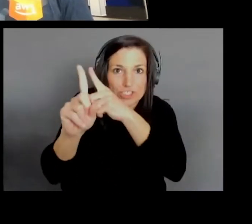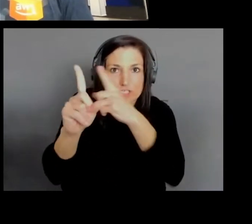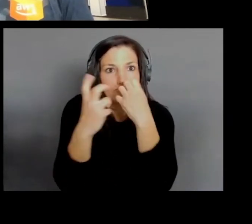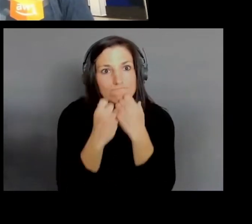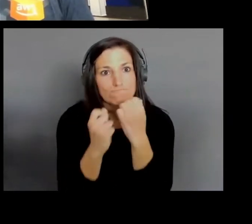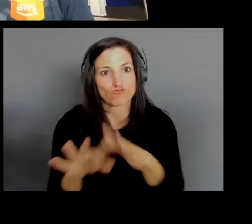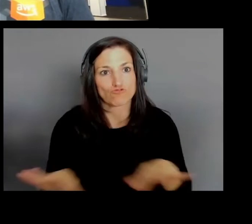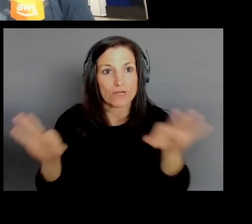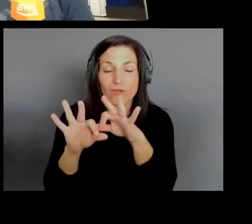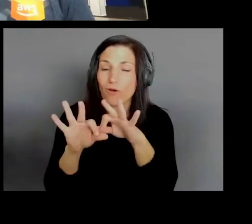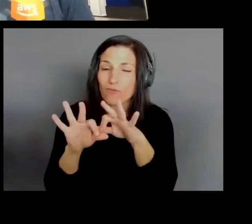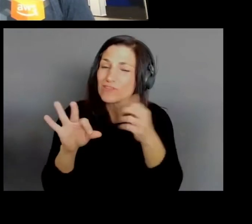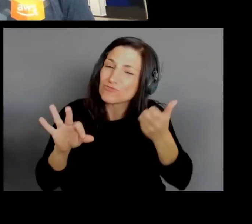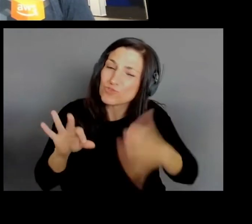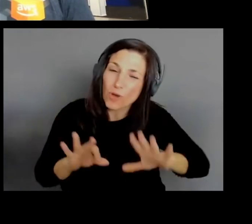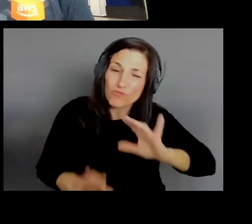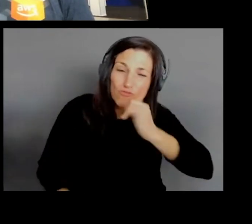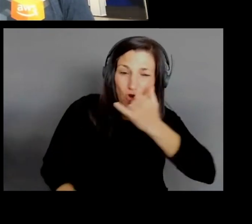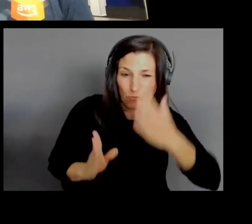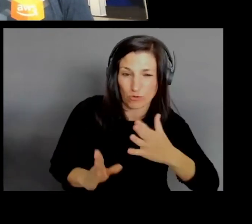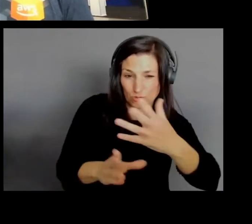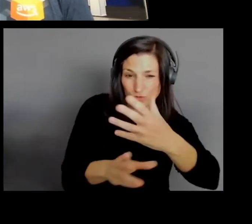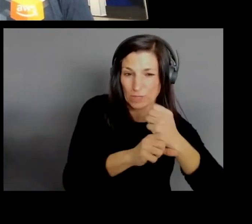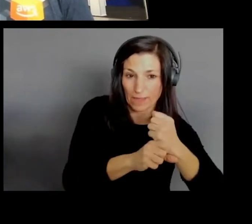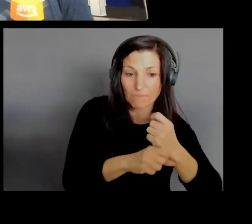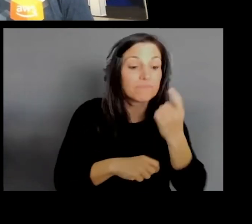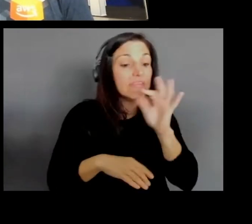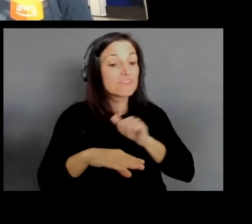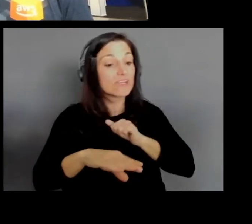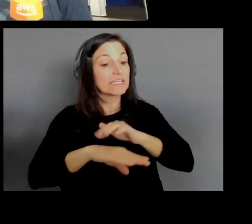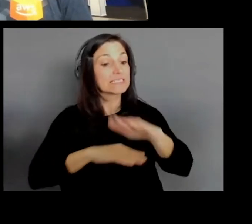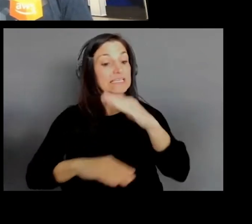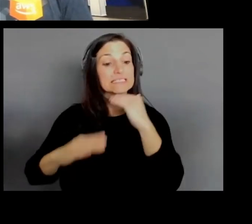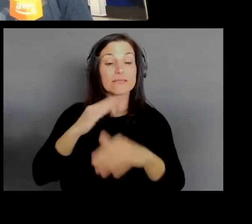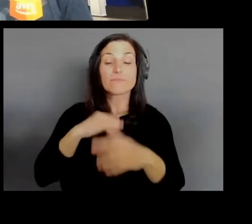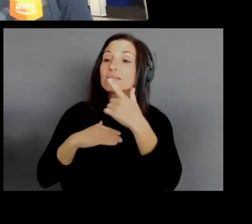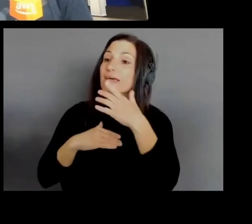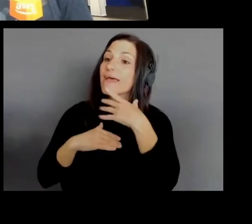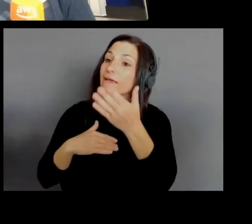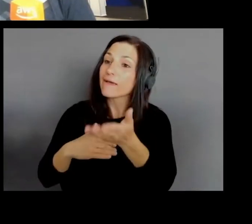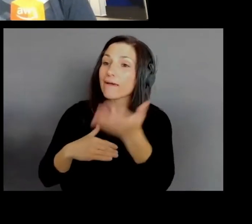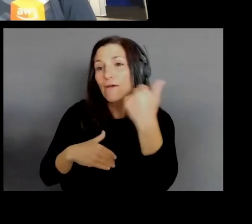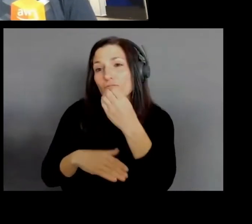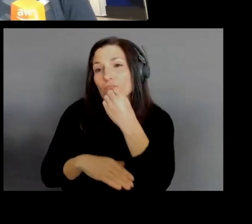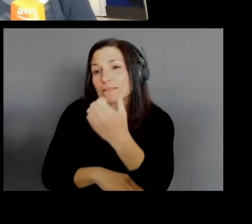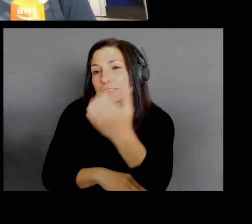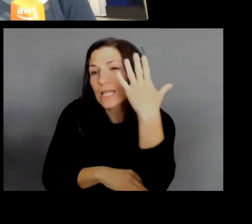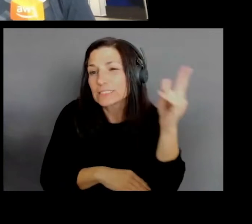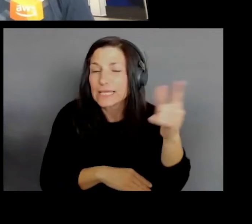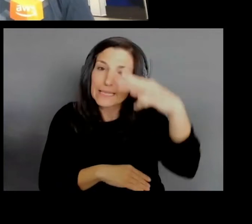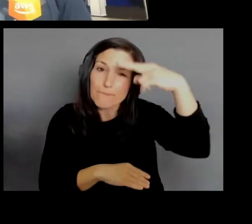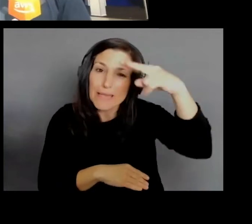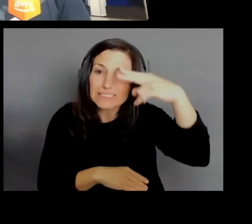If they're gonna send an email saying let's go get lunch at the Mexican restaurant, that's cool. That probably doesn't matter as much.